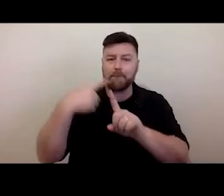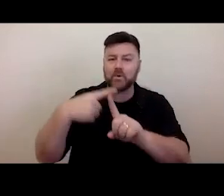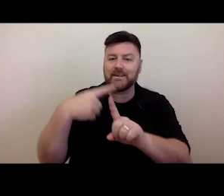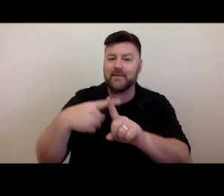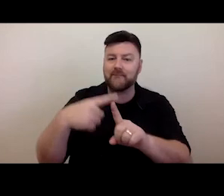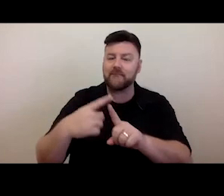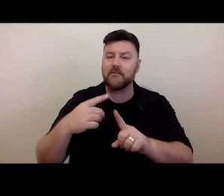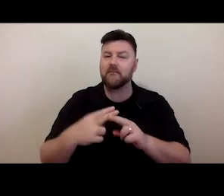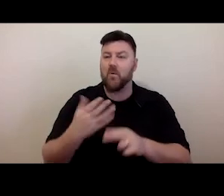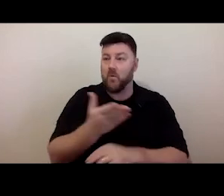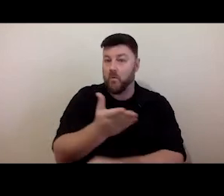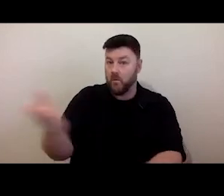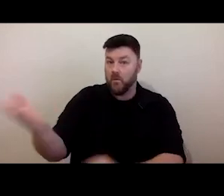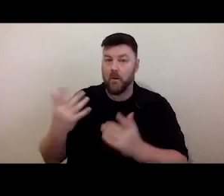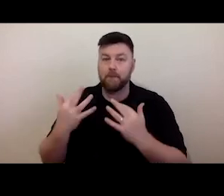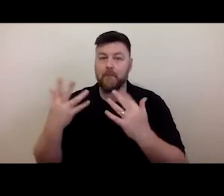on many disabled people.